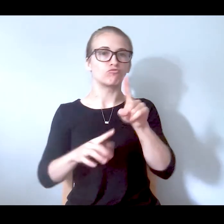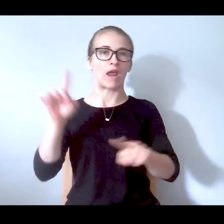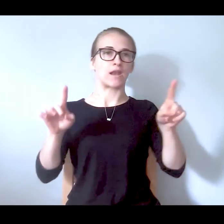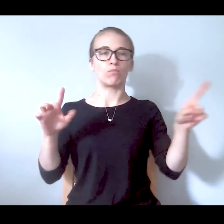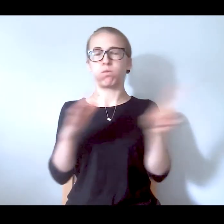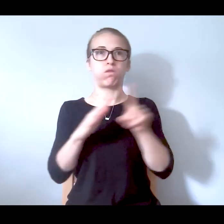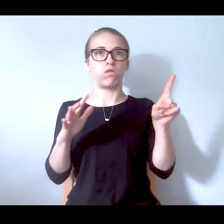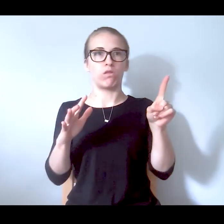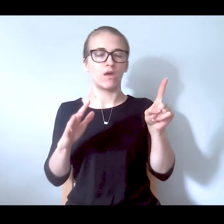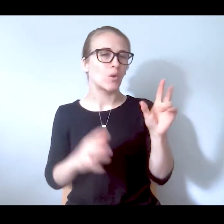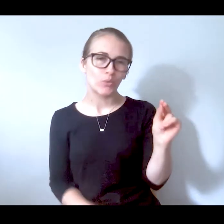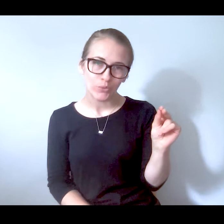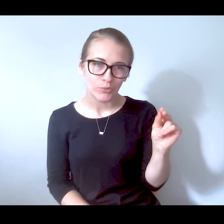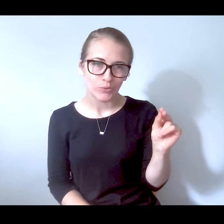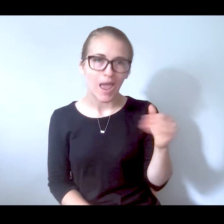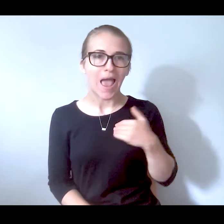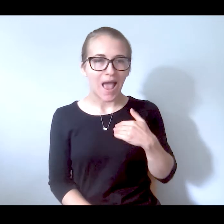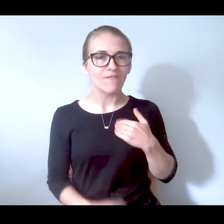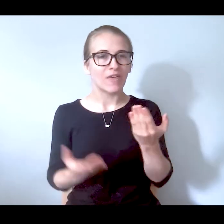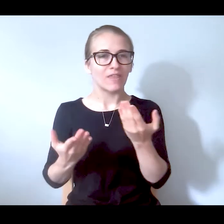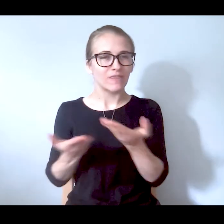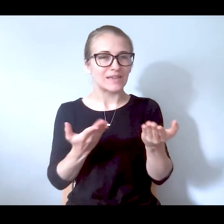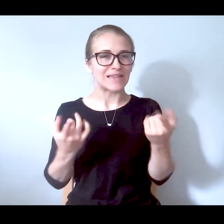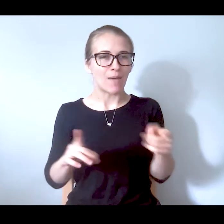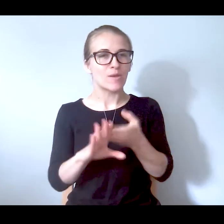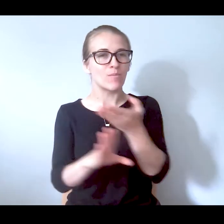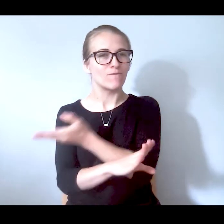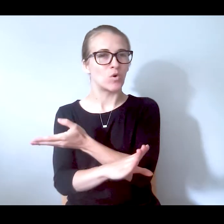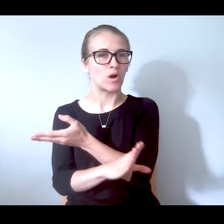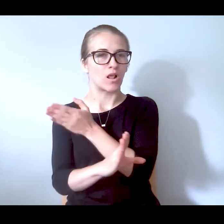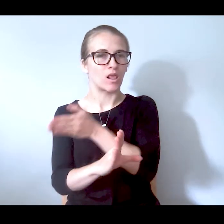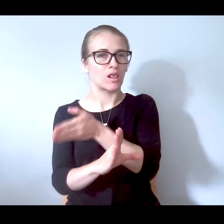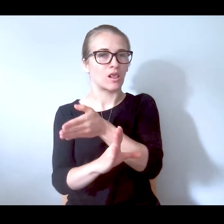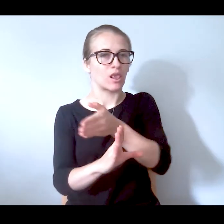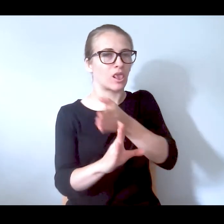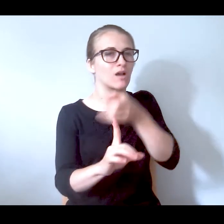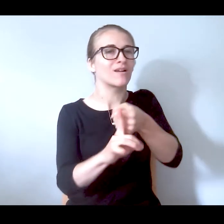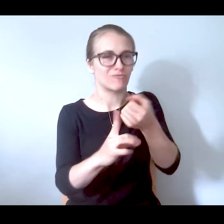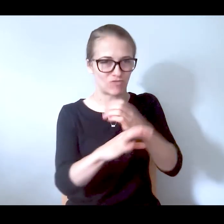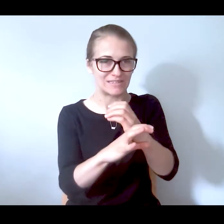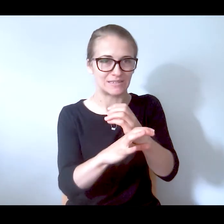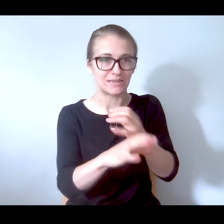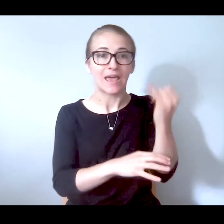blue so there are some precursors. And at the most mild point if you can intercept that